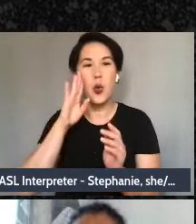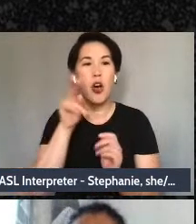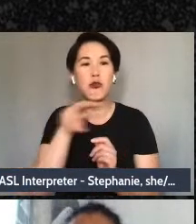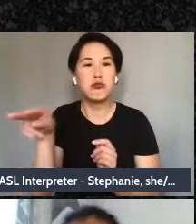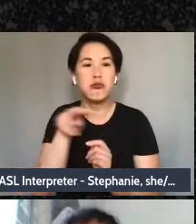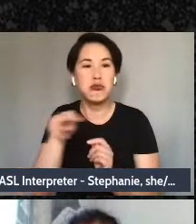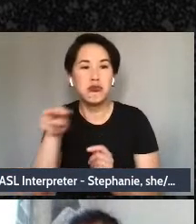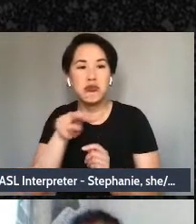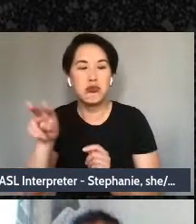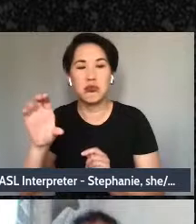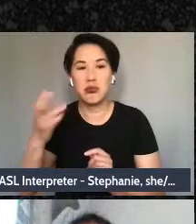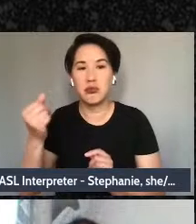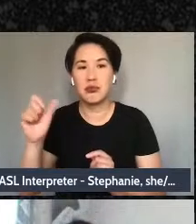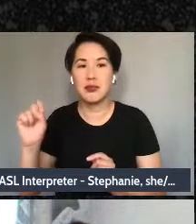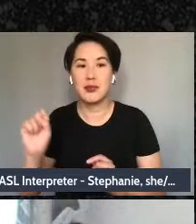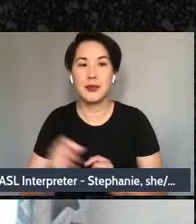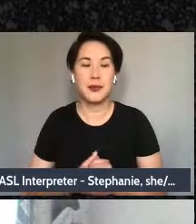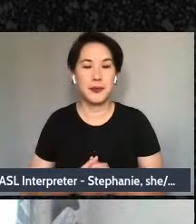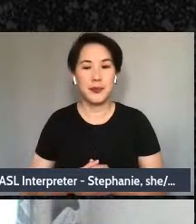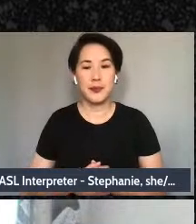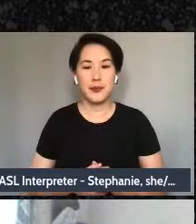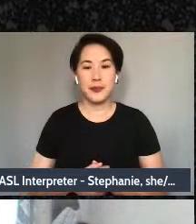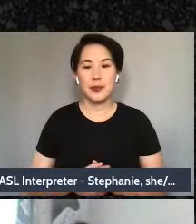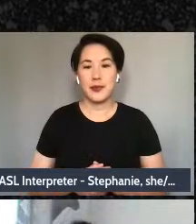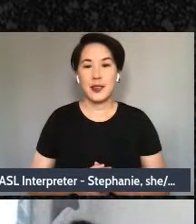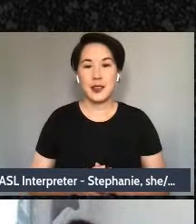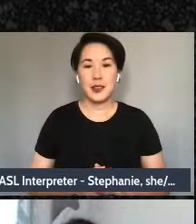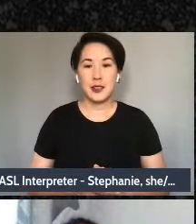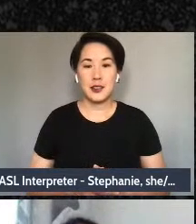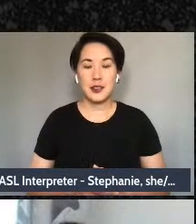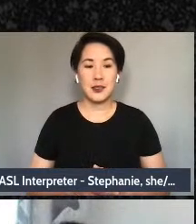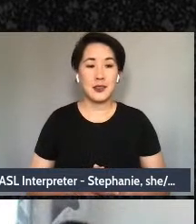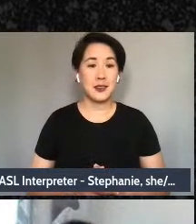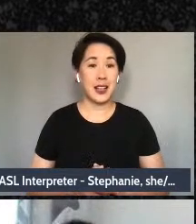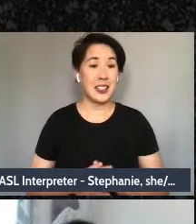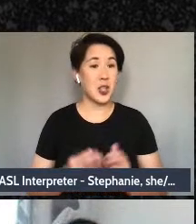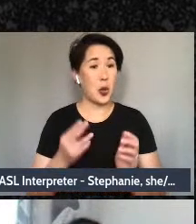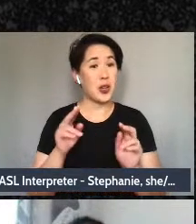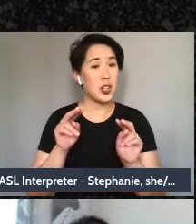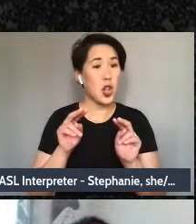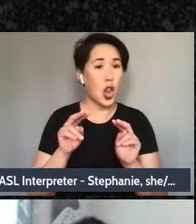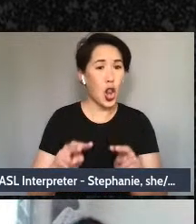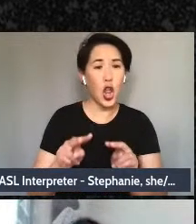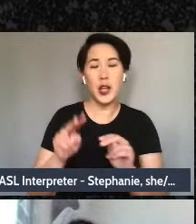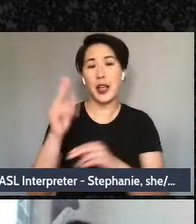I offered you all to be able to use these models to look at the tree to look at the mental health